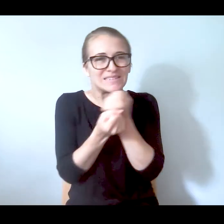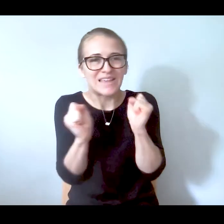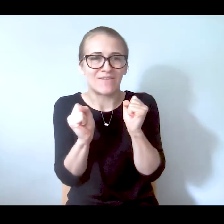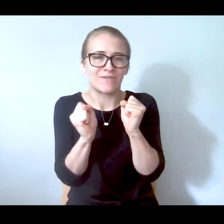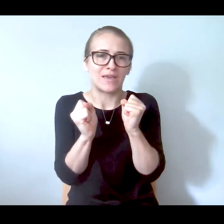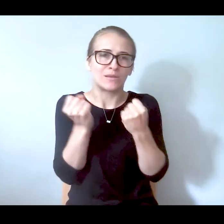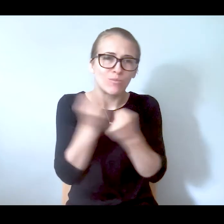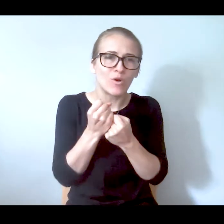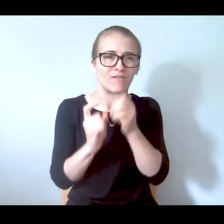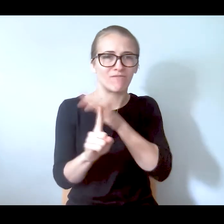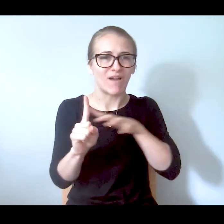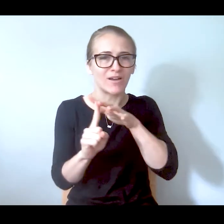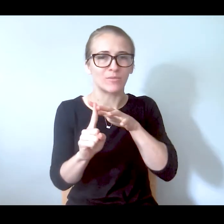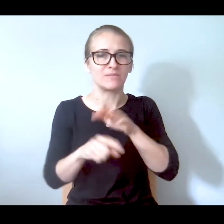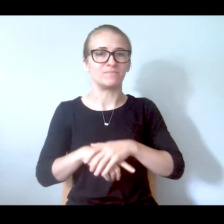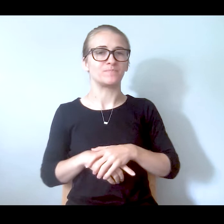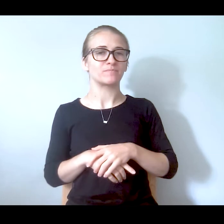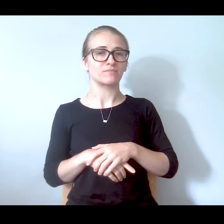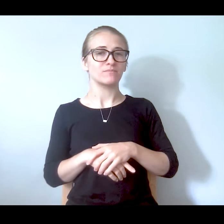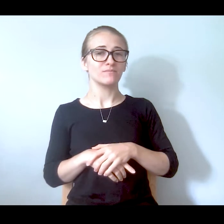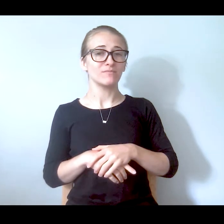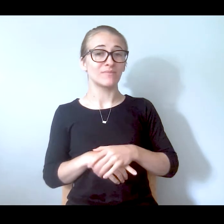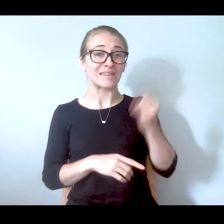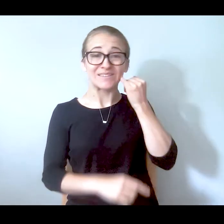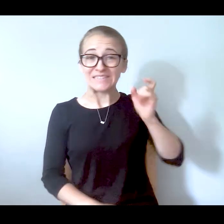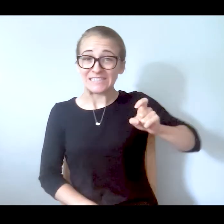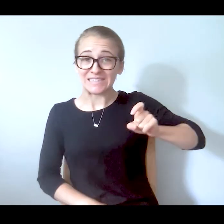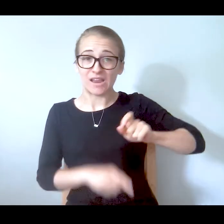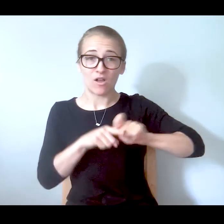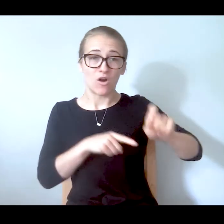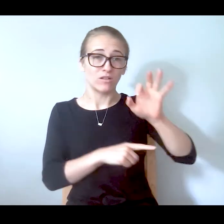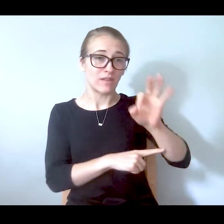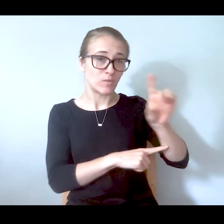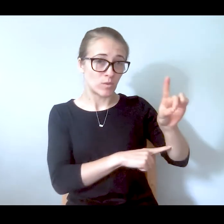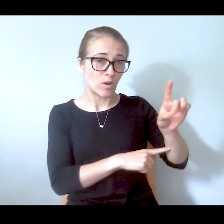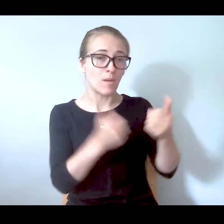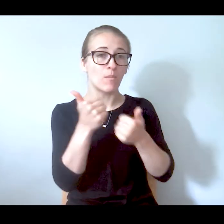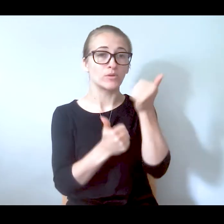When we did eventually call 911, most of those interactions were taking a long time. So it was